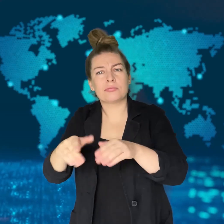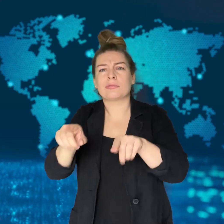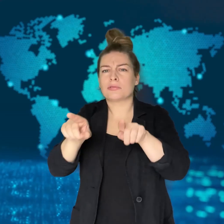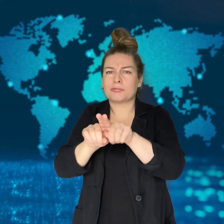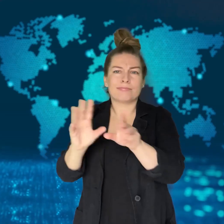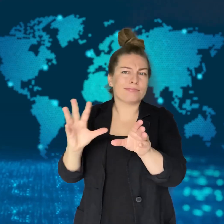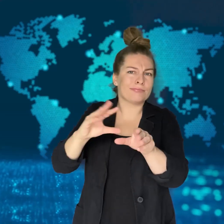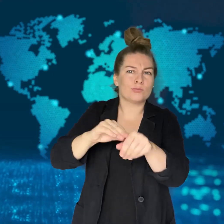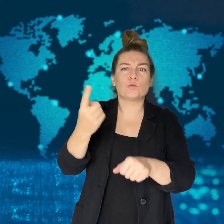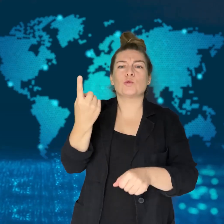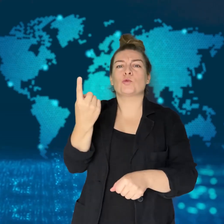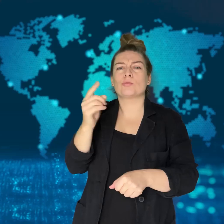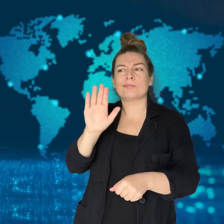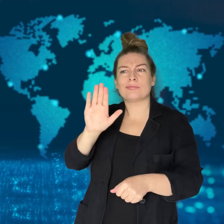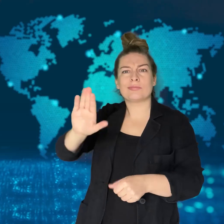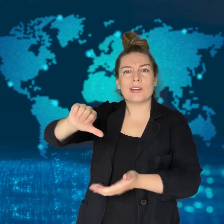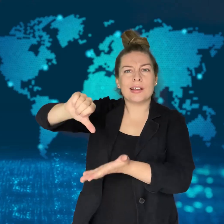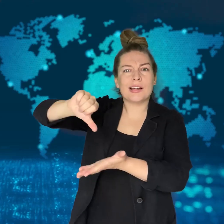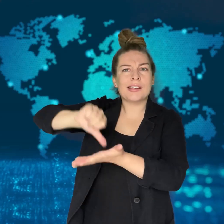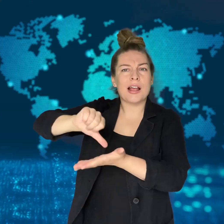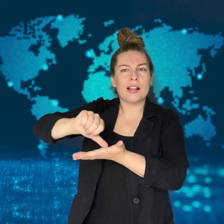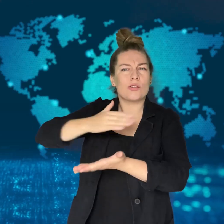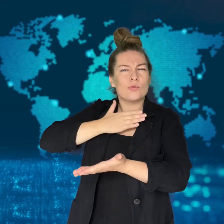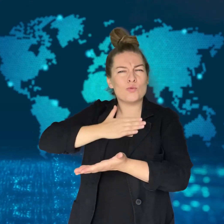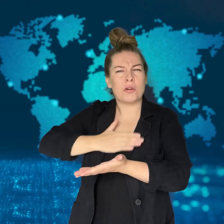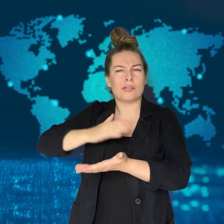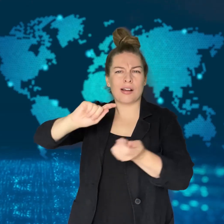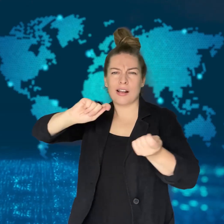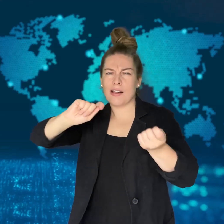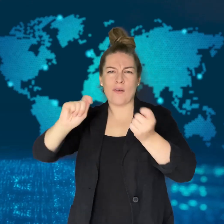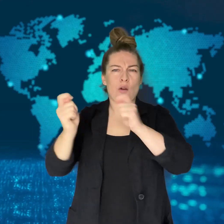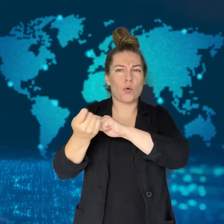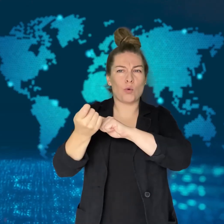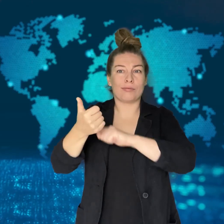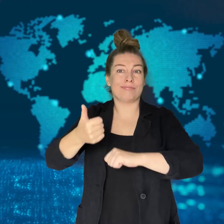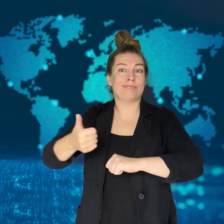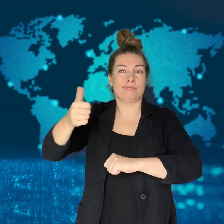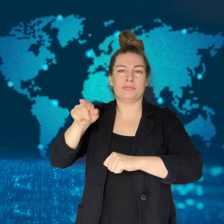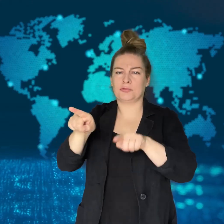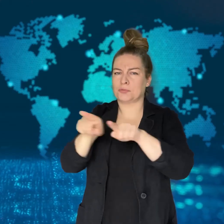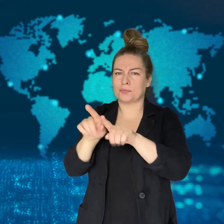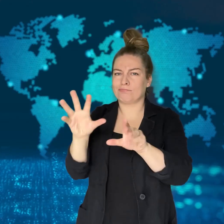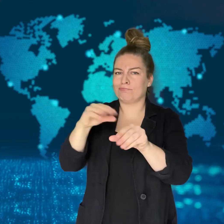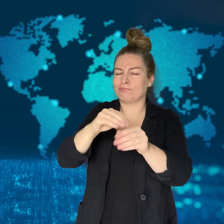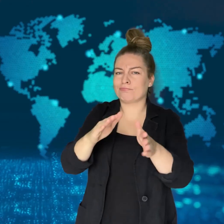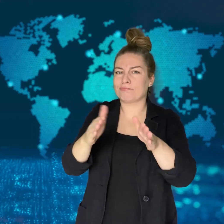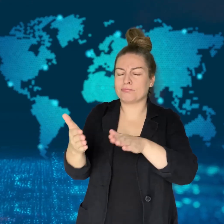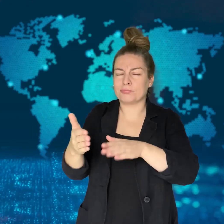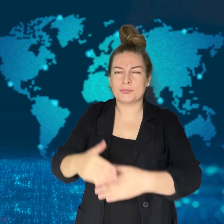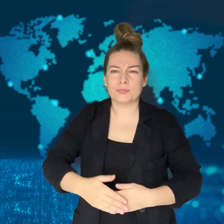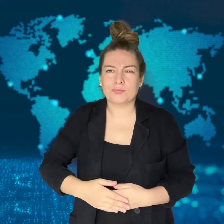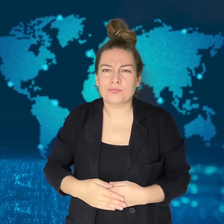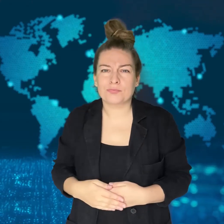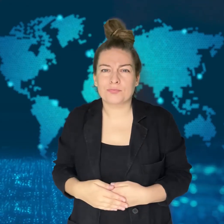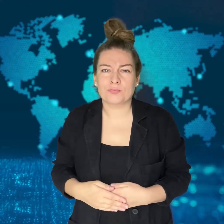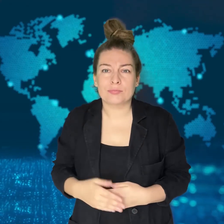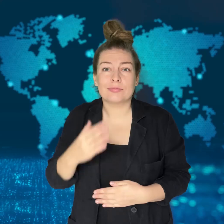until the people of northern Israel displaced by